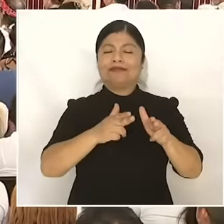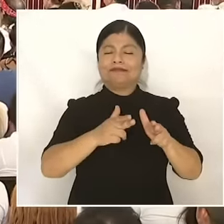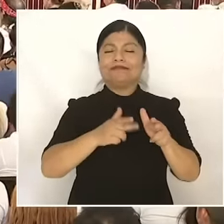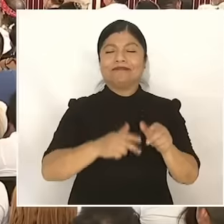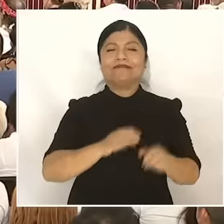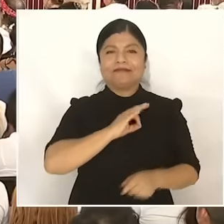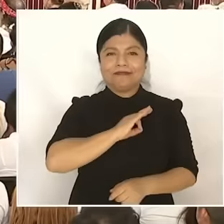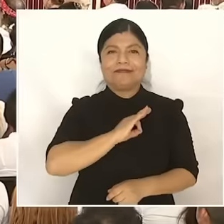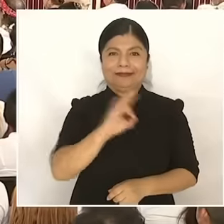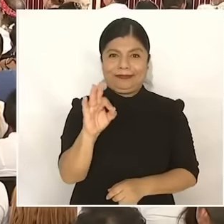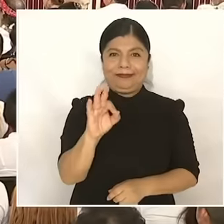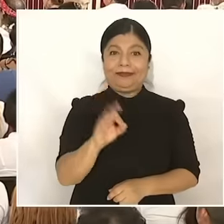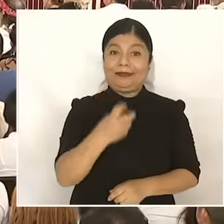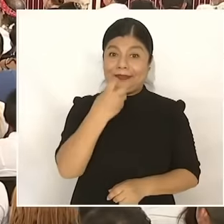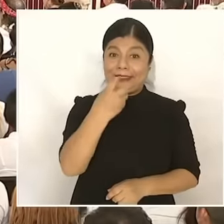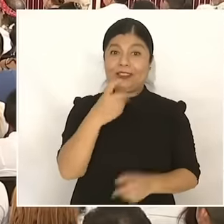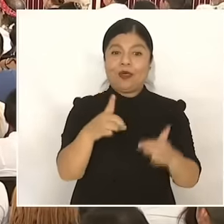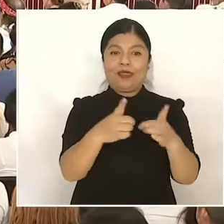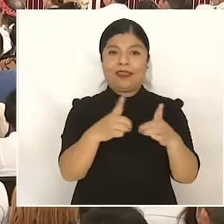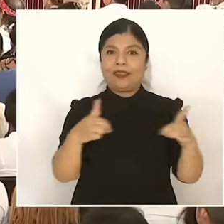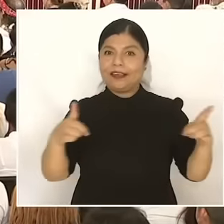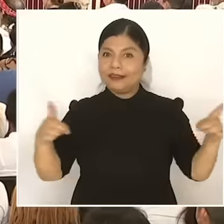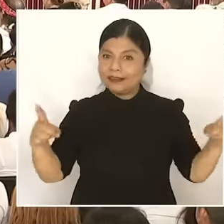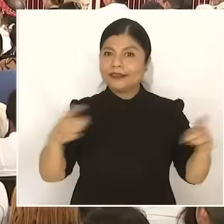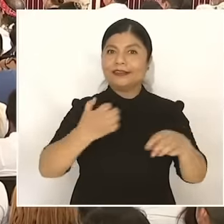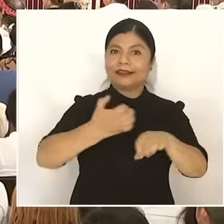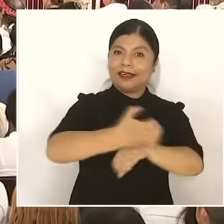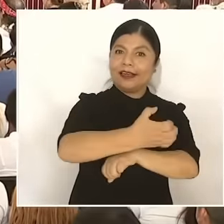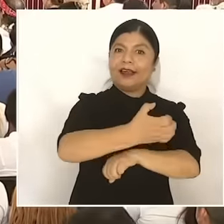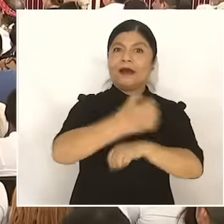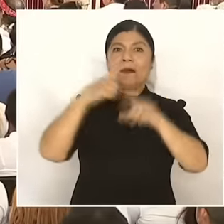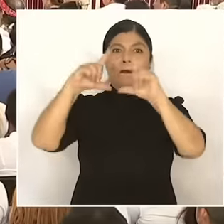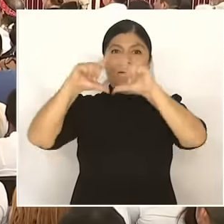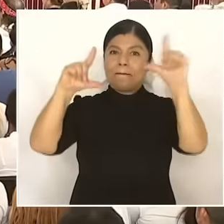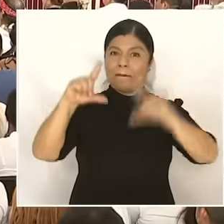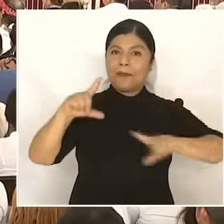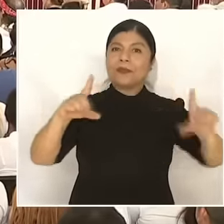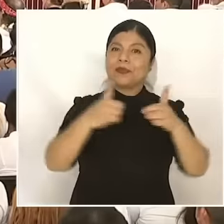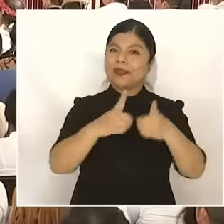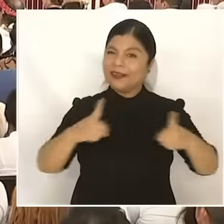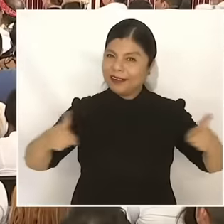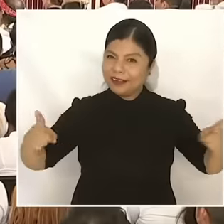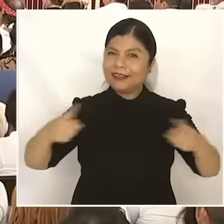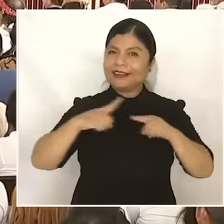Regional development of the development of our country, a different development is